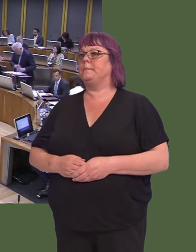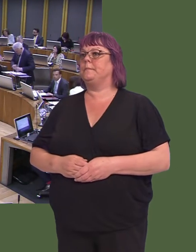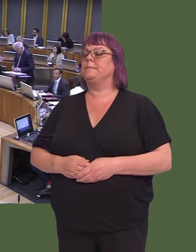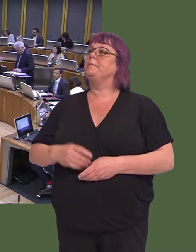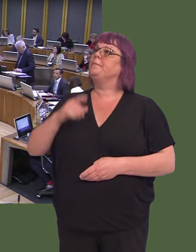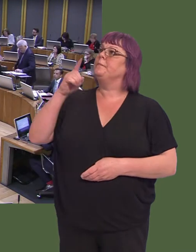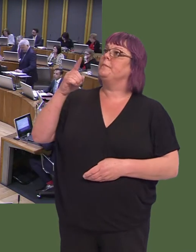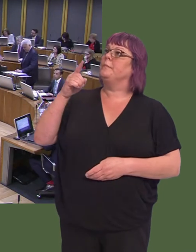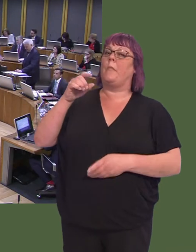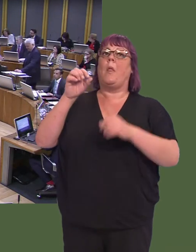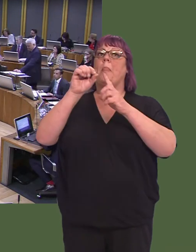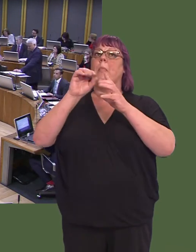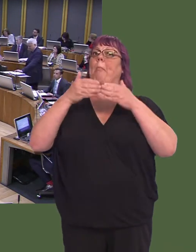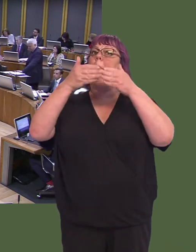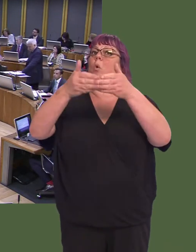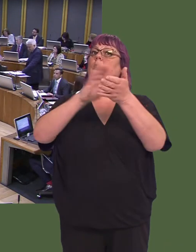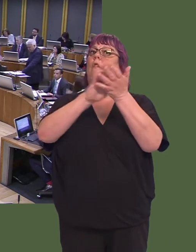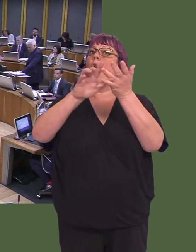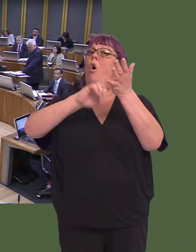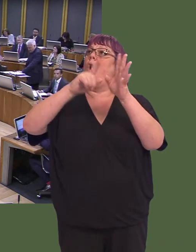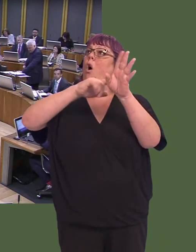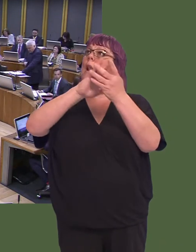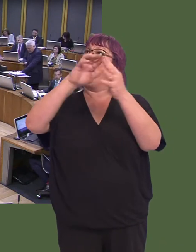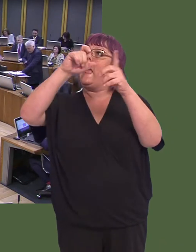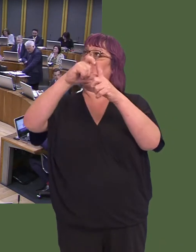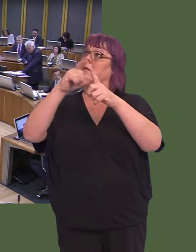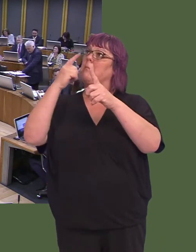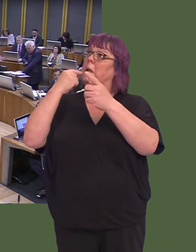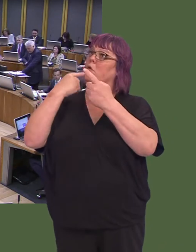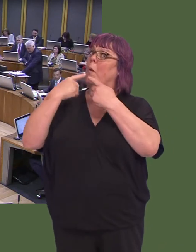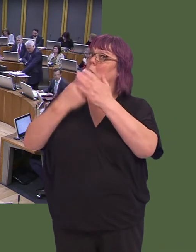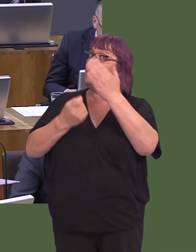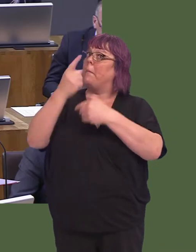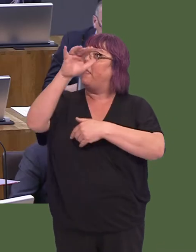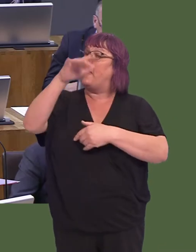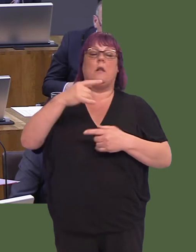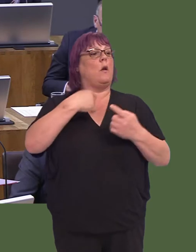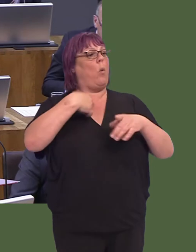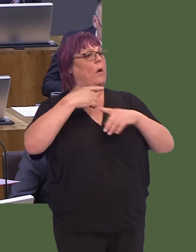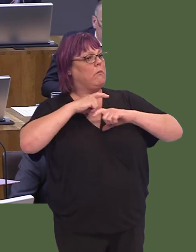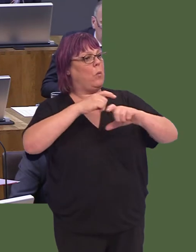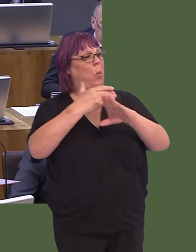Will the First Minister make a statement on support for the port of Holyhead? OAQ52207 Carwyn Jones AM: We continue to work with